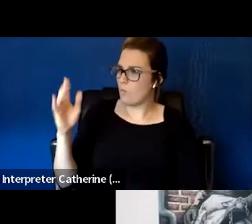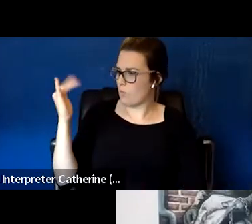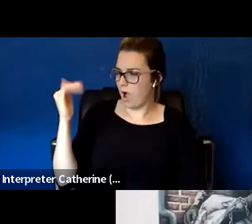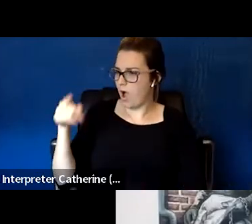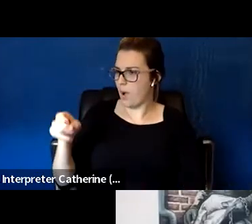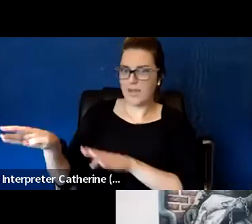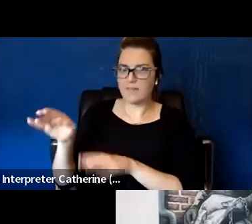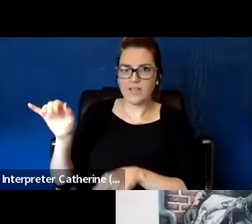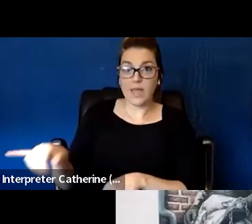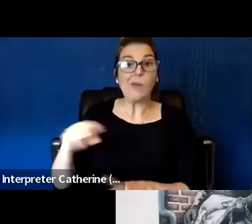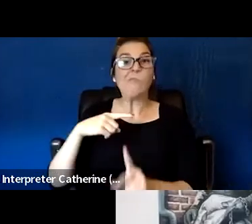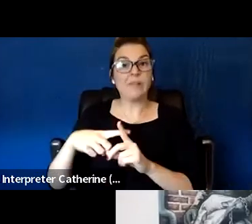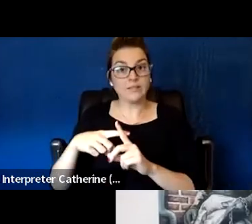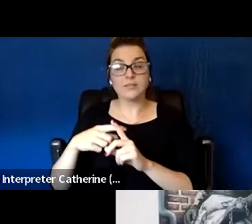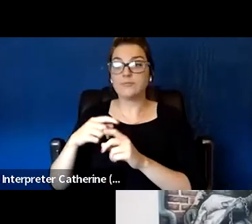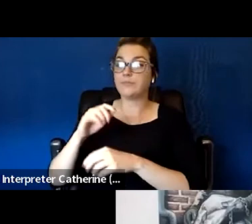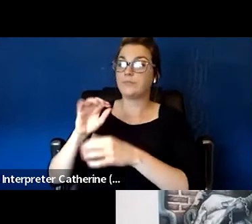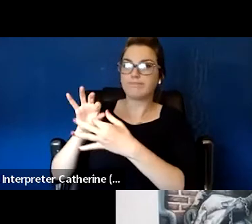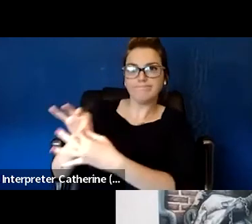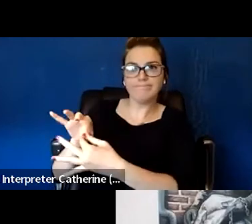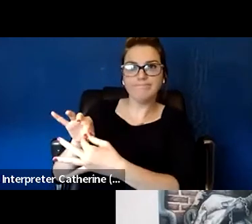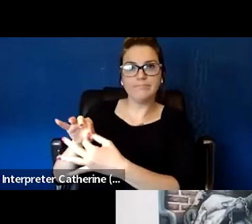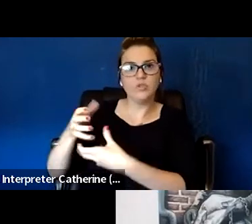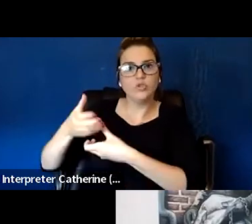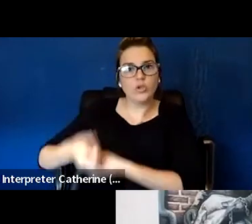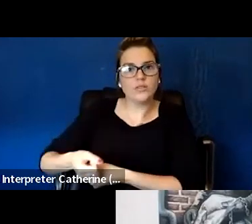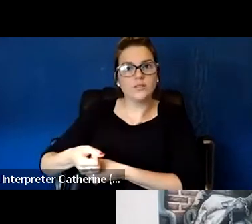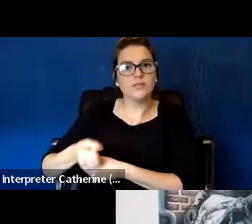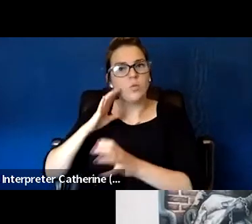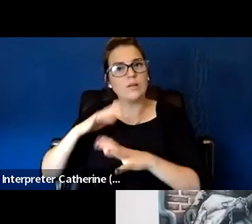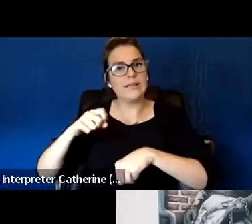And so there is no, like I call it magic way